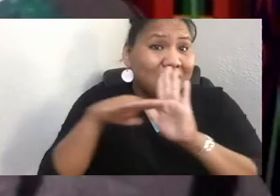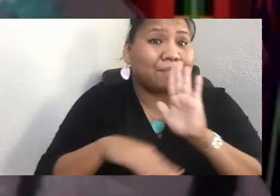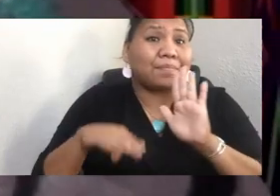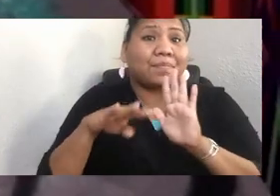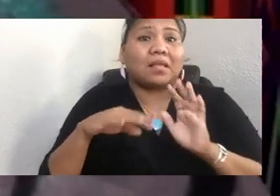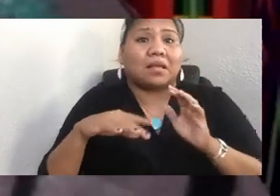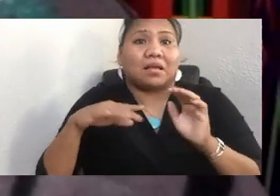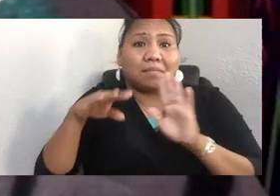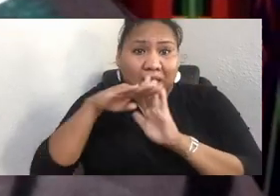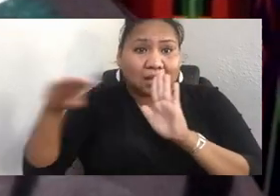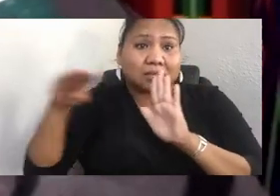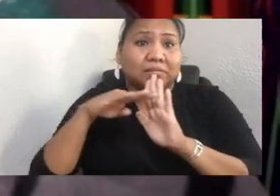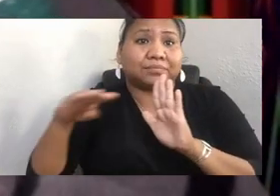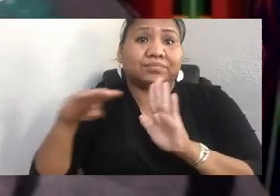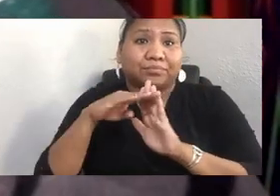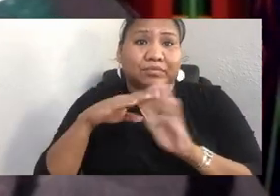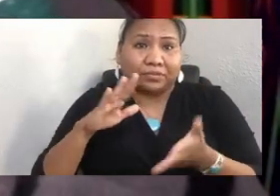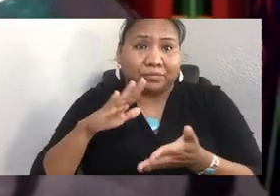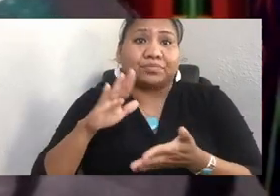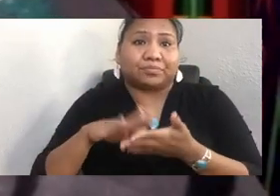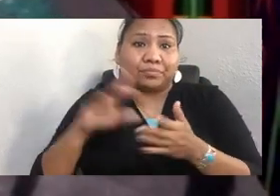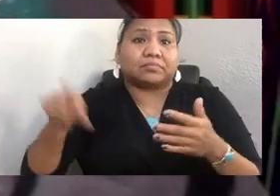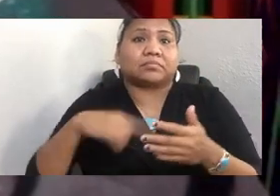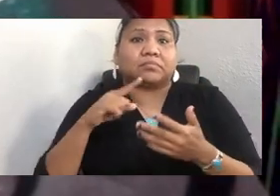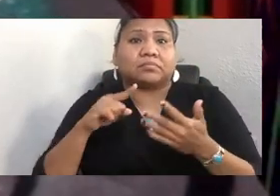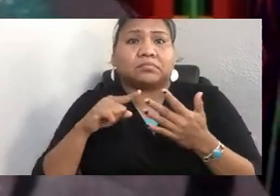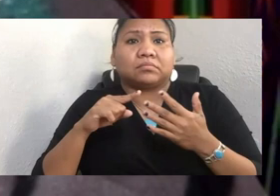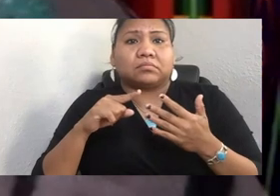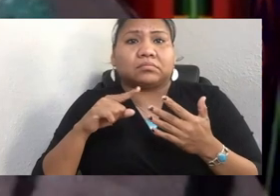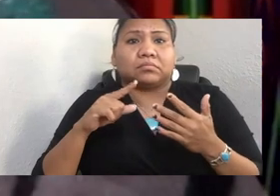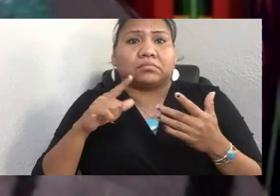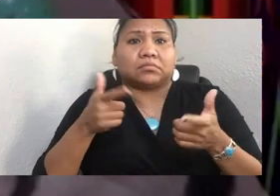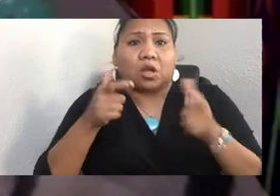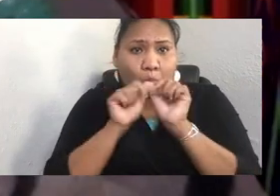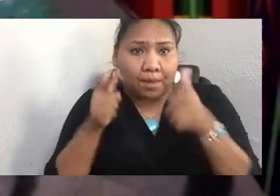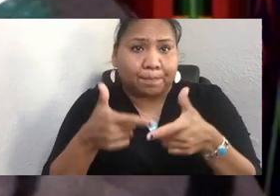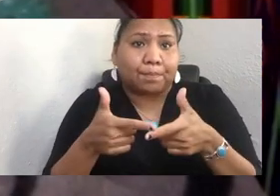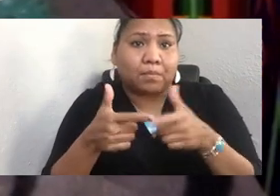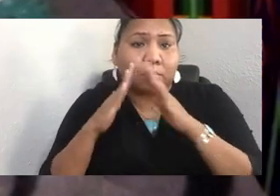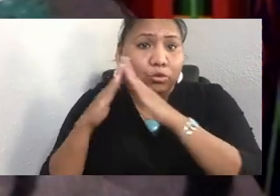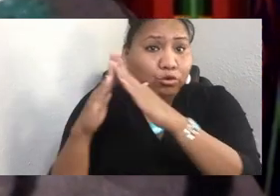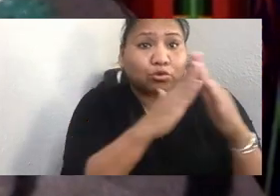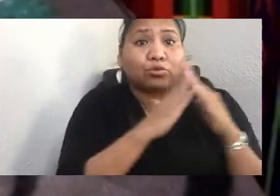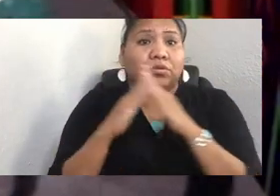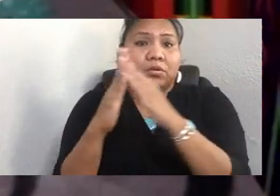Community Education Department, and PeaceHealth. And each one of these organizations